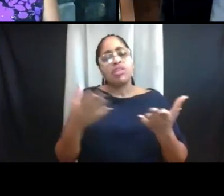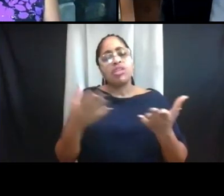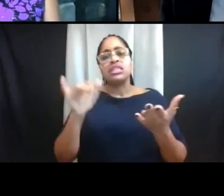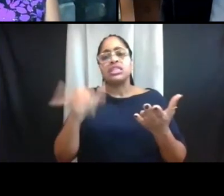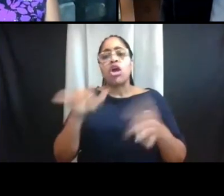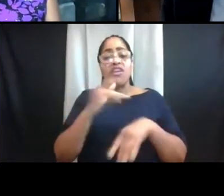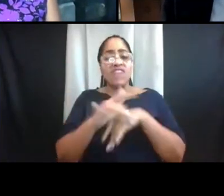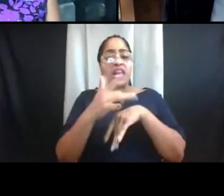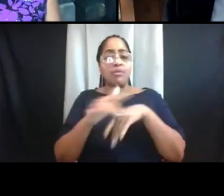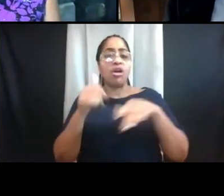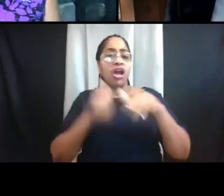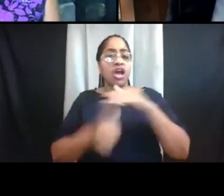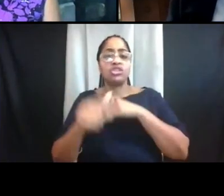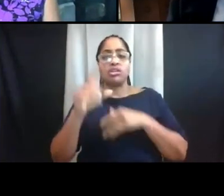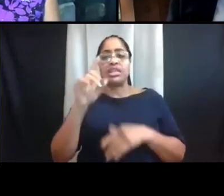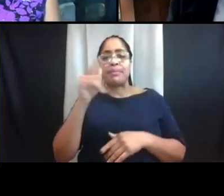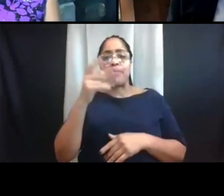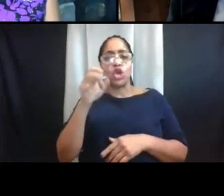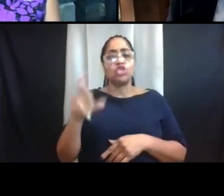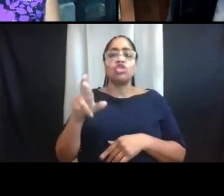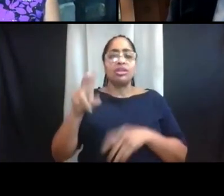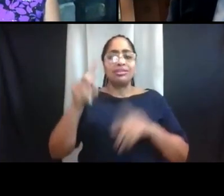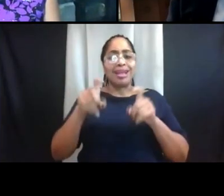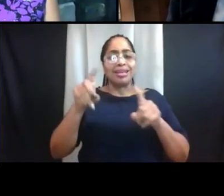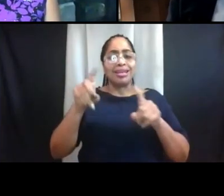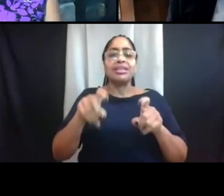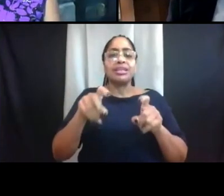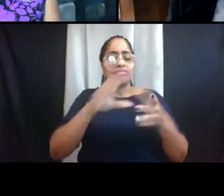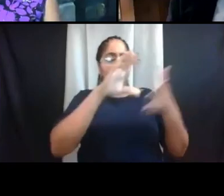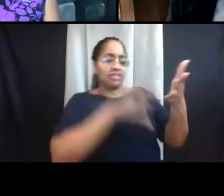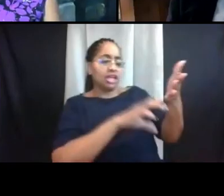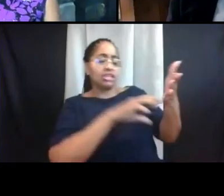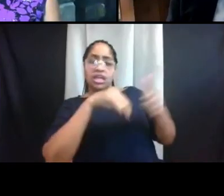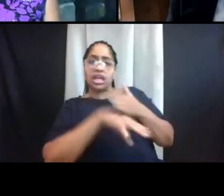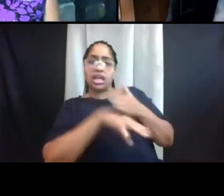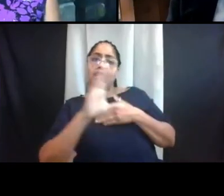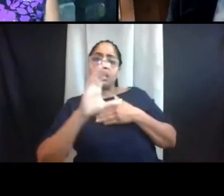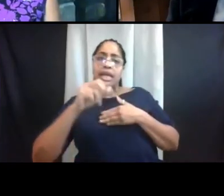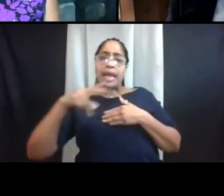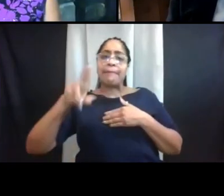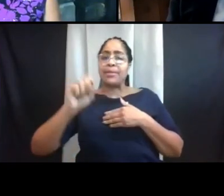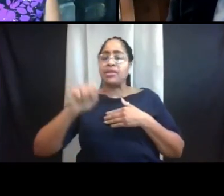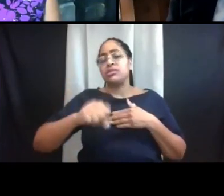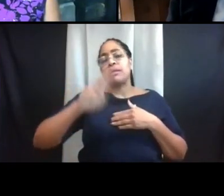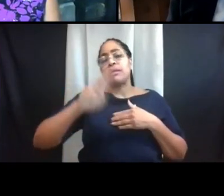under the Departure Testing and Protocol section of the Campus Maize and Blueprint website.